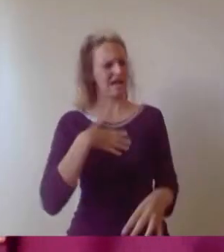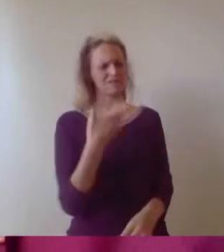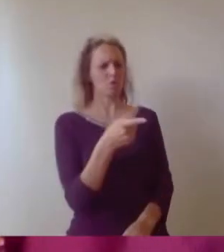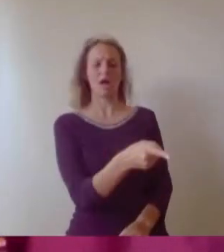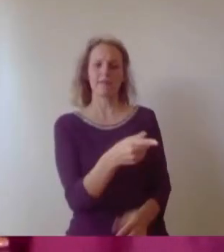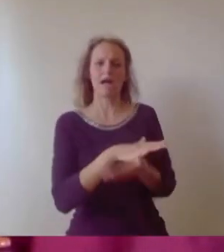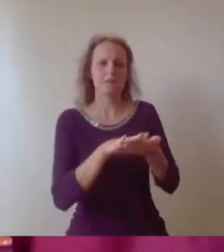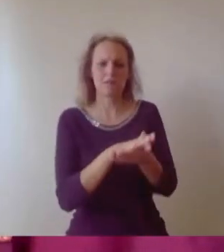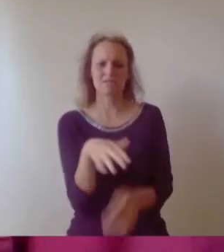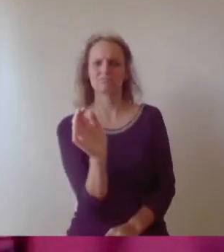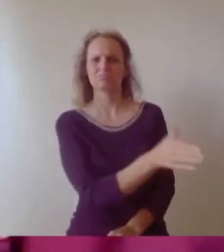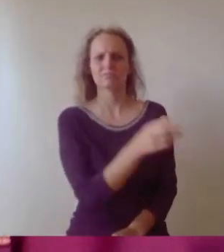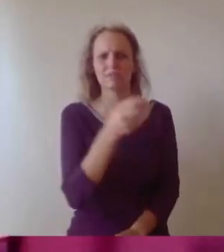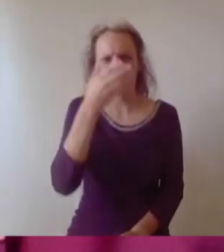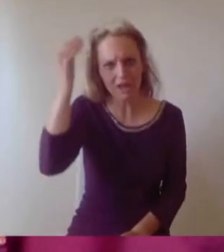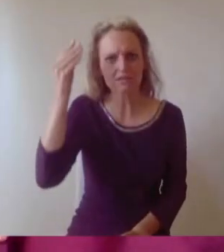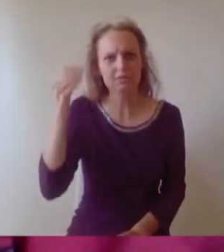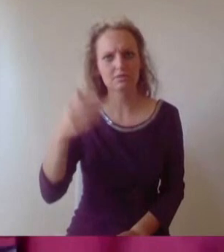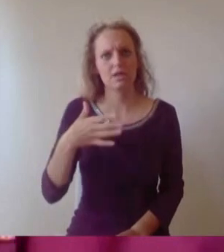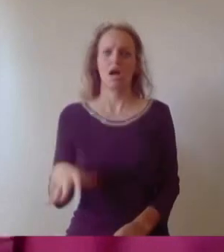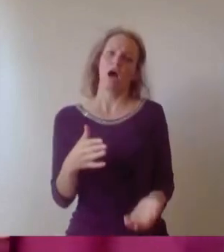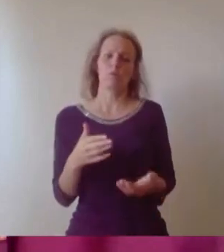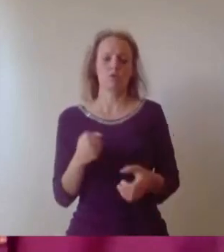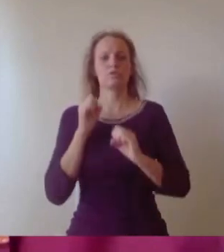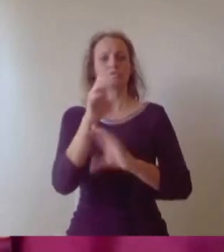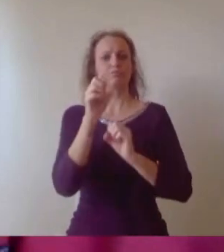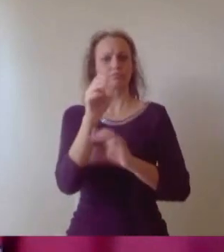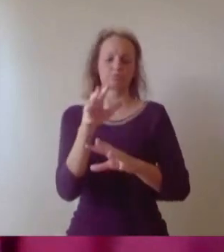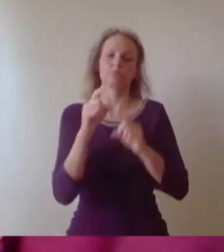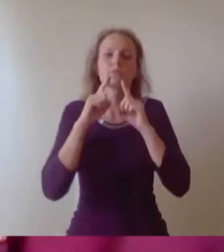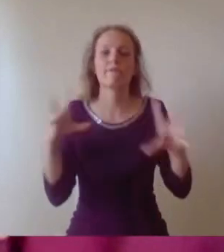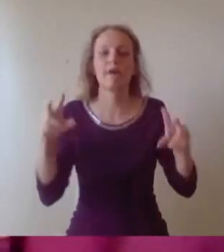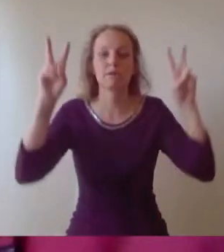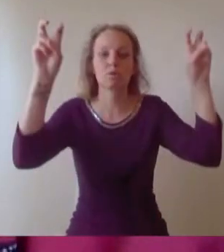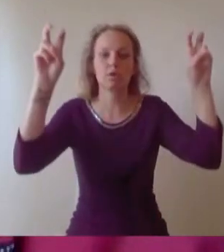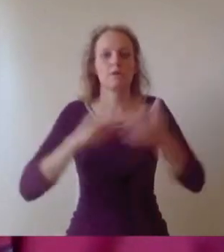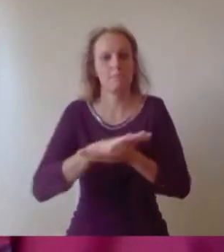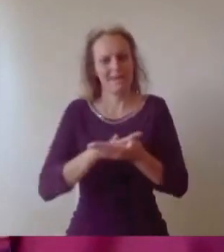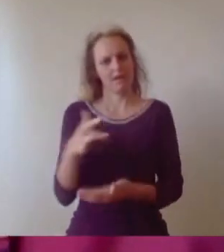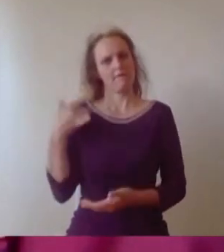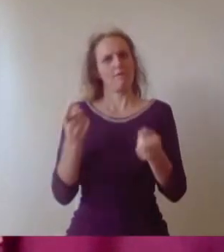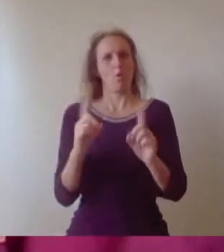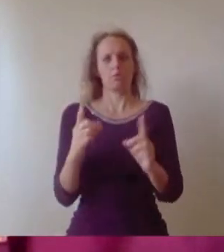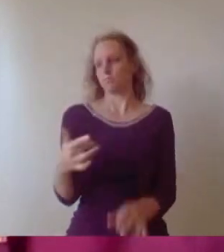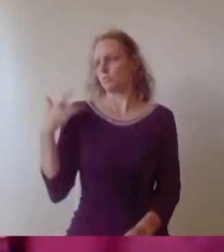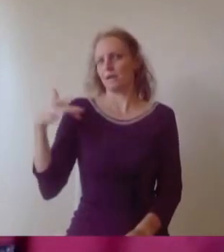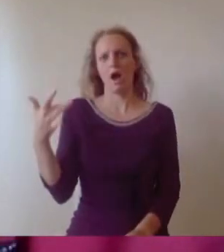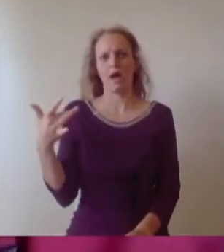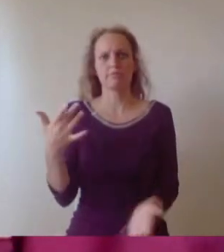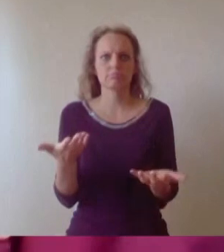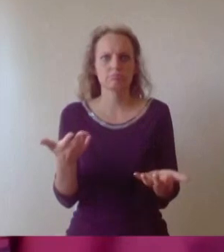Watts with you - 'The meaning of life is just to be alive it is so plain and so obvious and so simple and yet